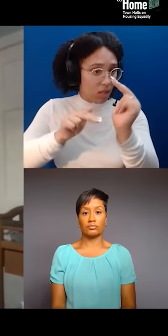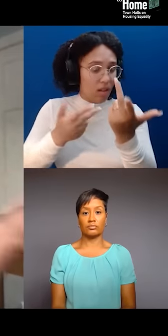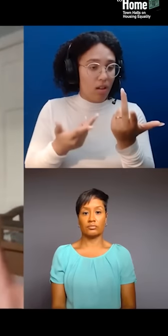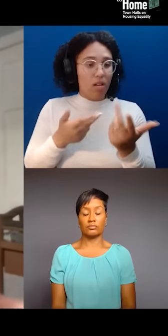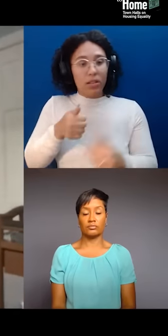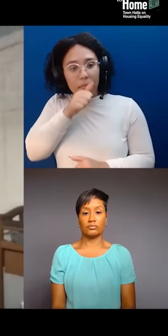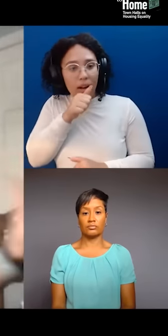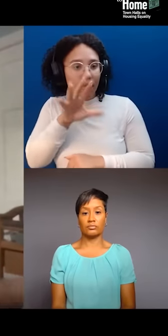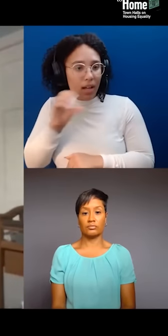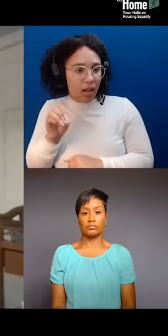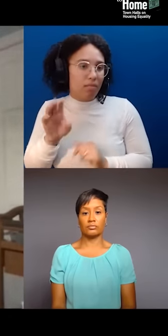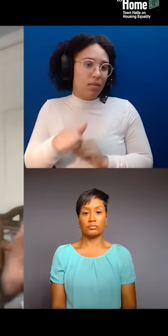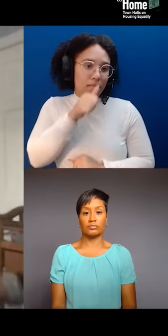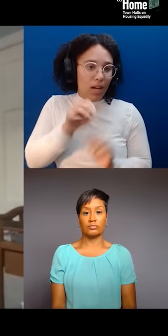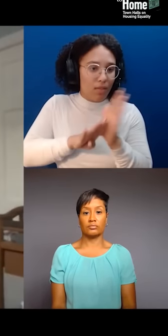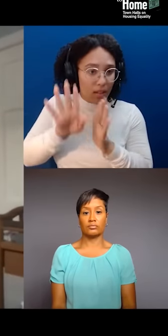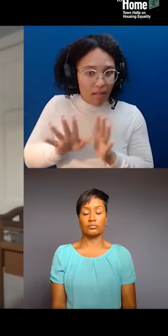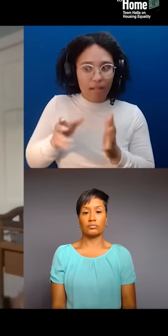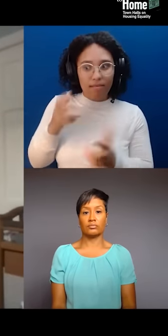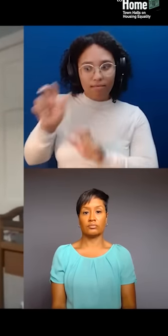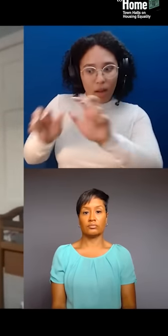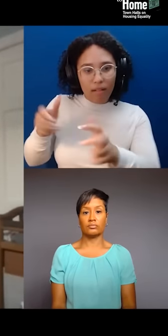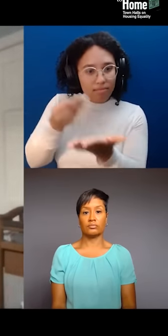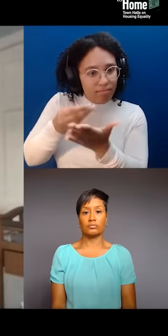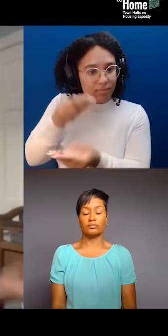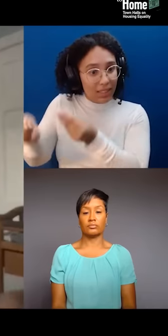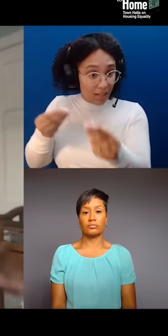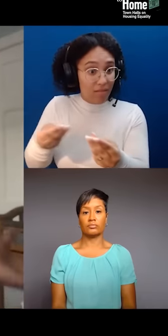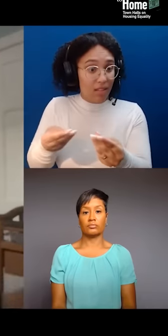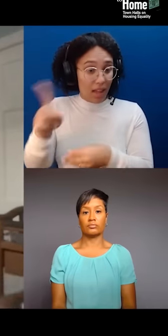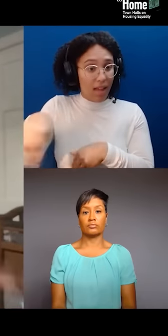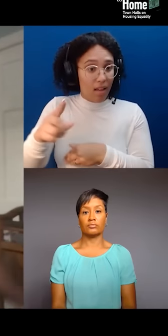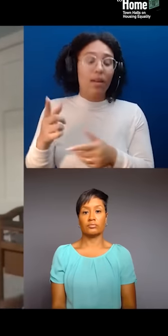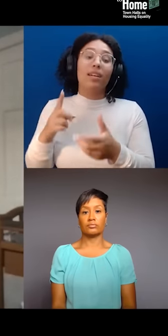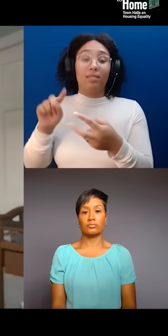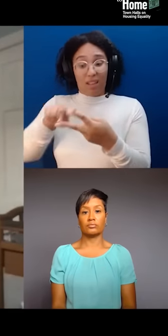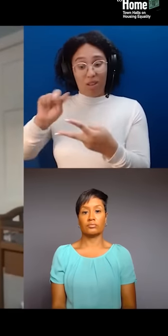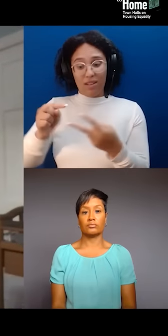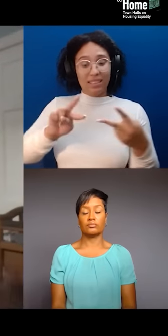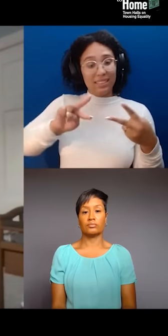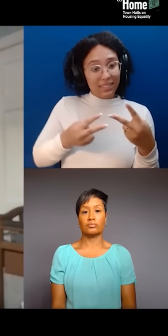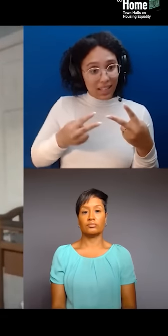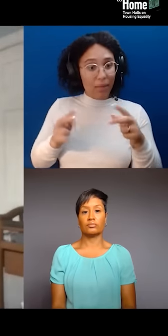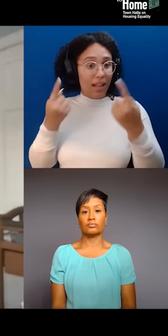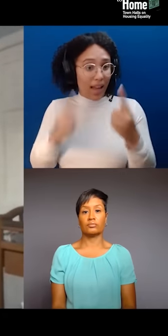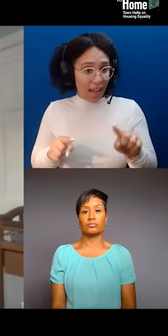to what's happening on the other side by the river, by the East River, which is going to be the, is the tallest condos in New York City